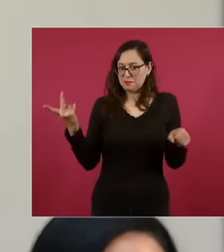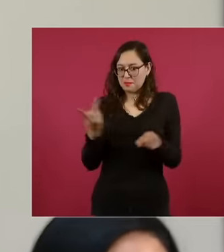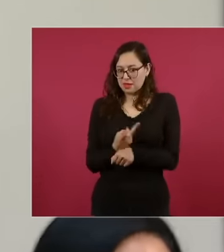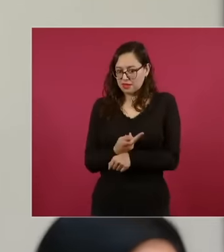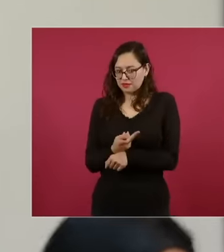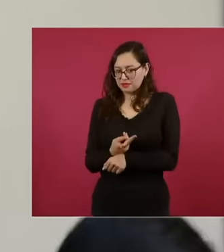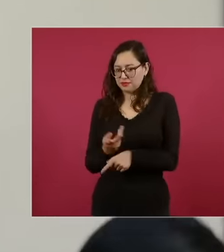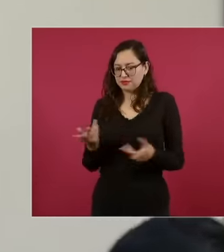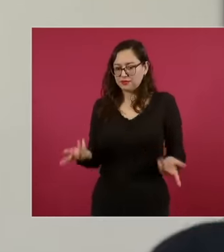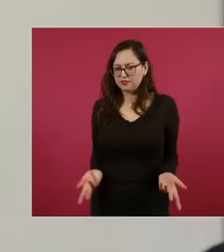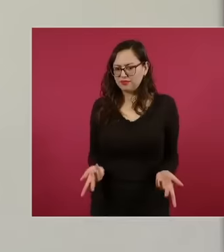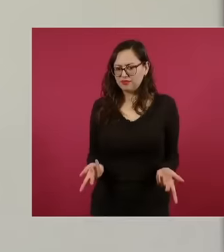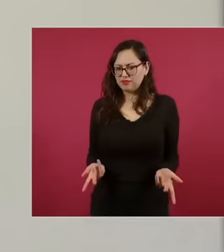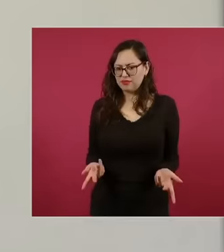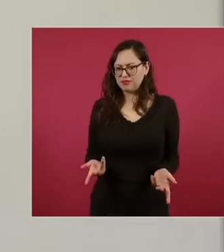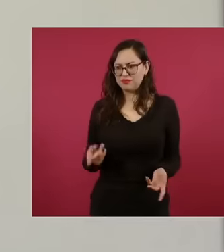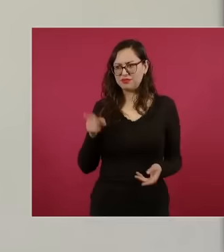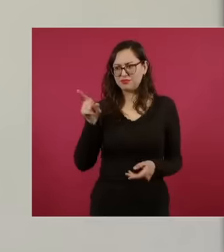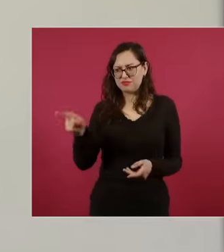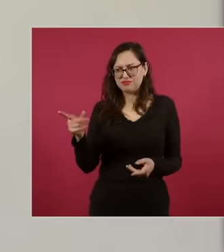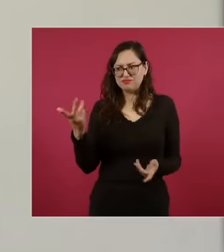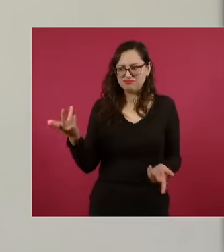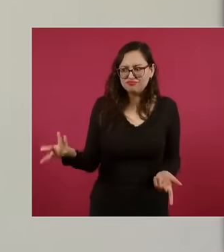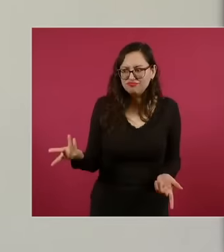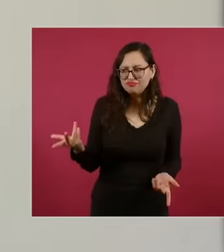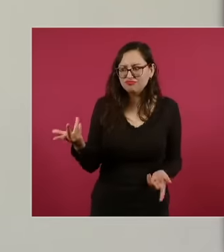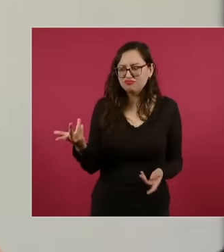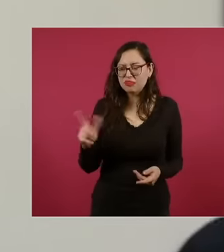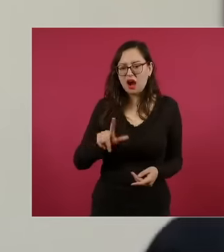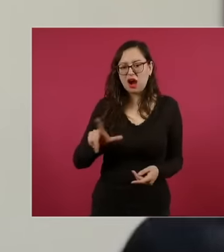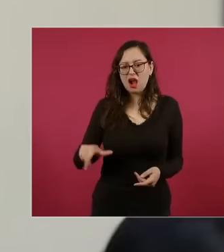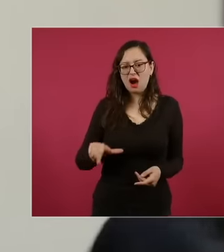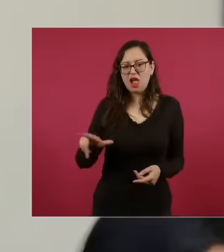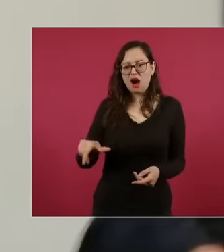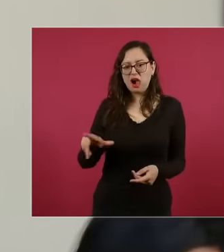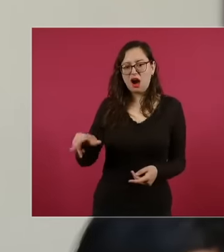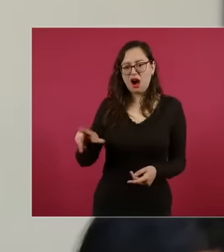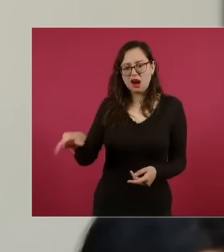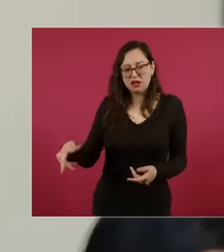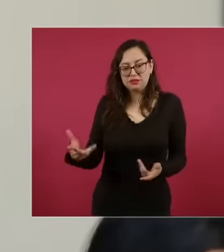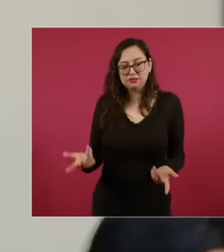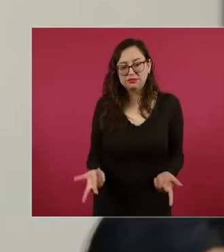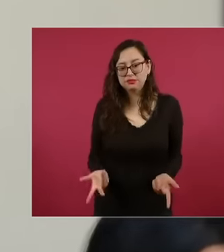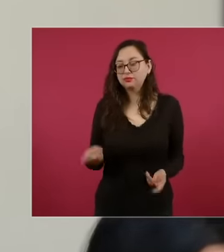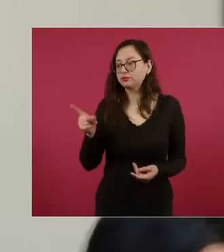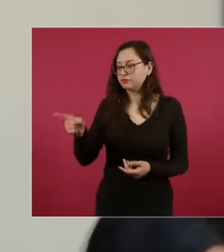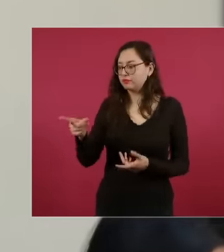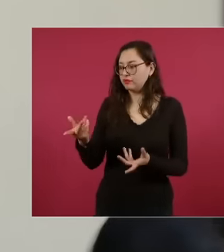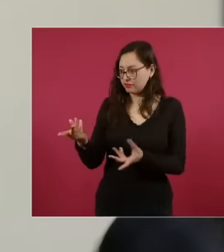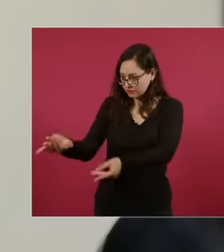supreme court you insisted that I was looking for the ministers to give an outlet to these files that